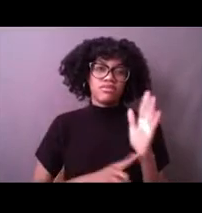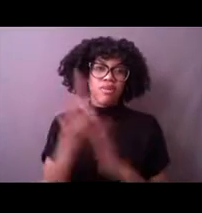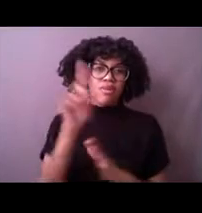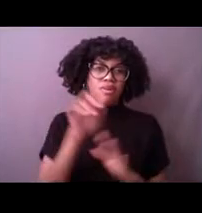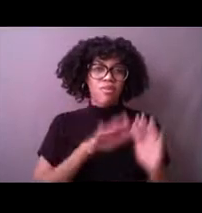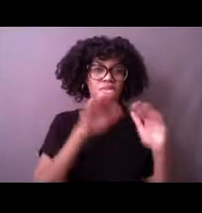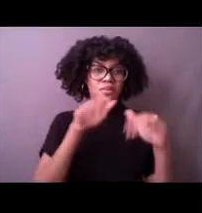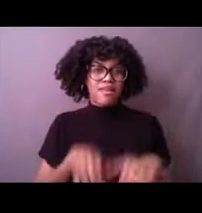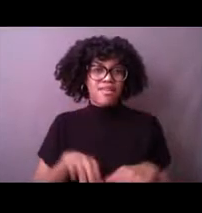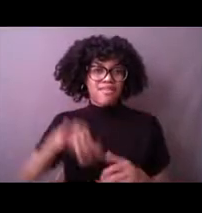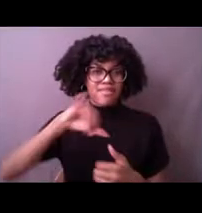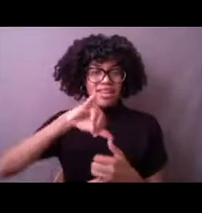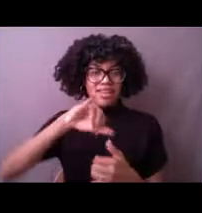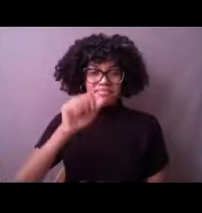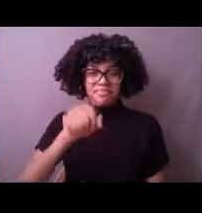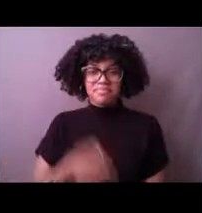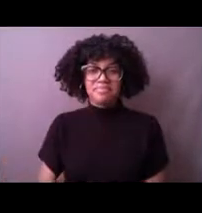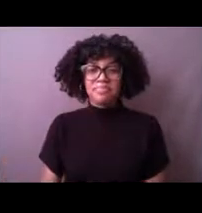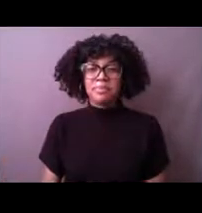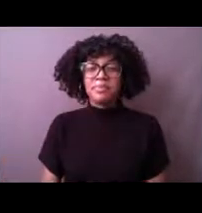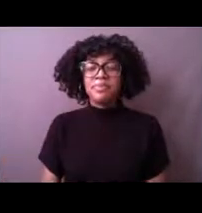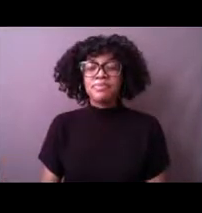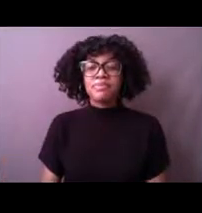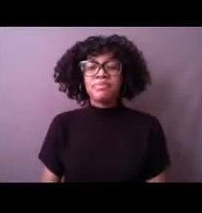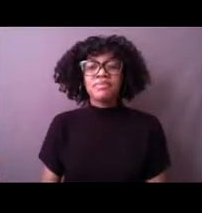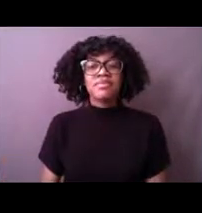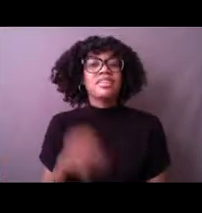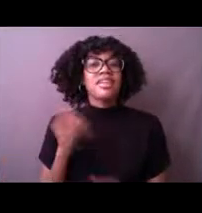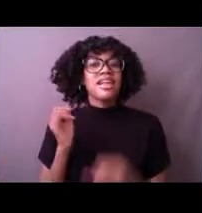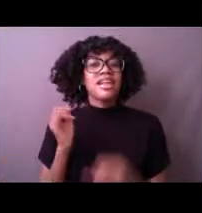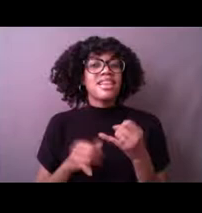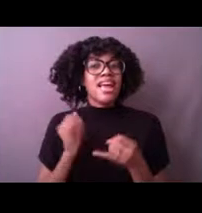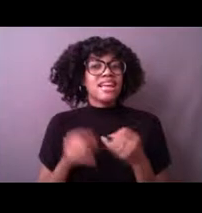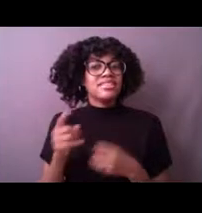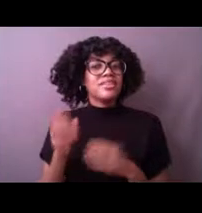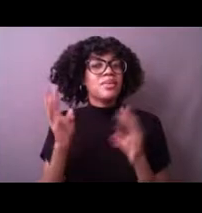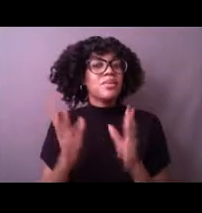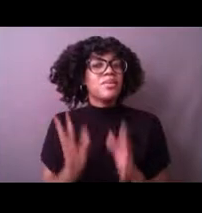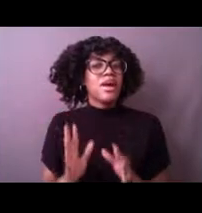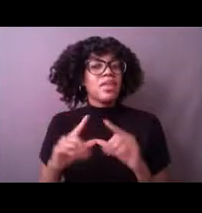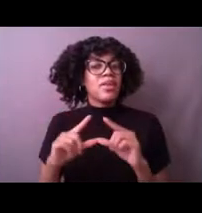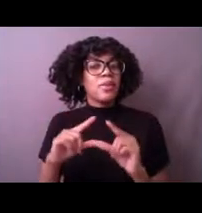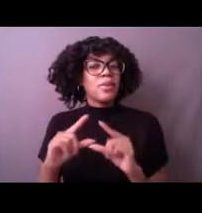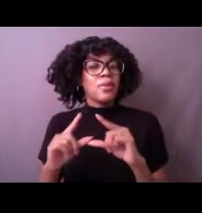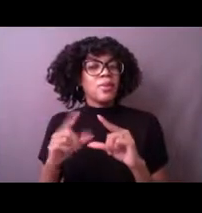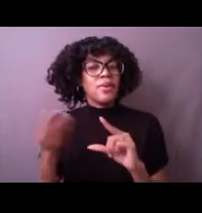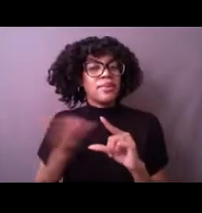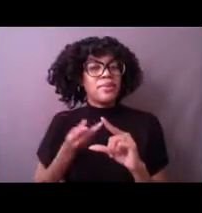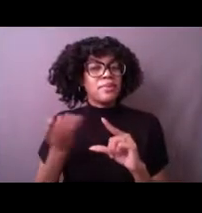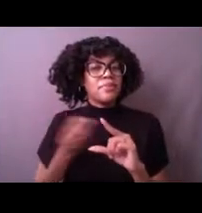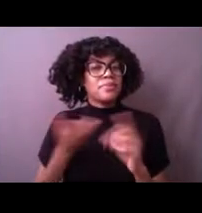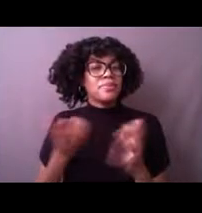All right, finally, let's take a guess at what our weather buoys observe and provide to us.